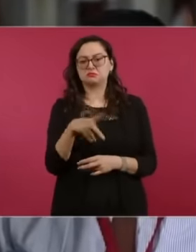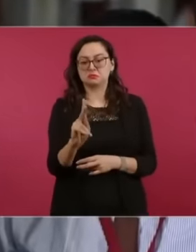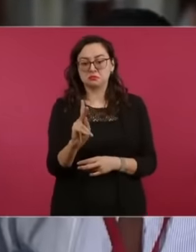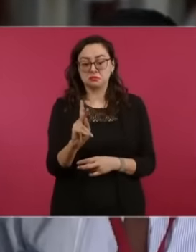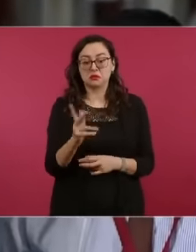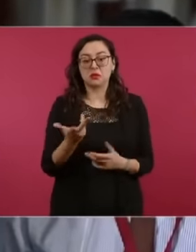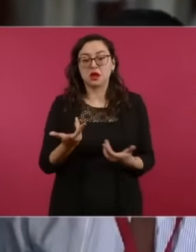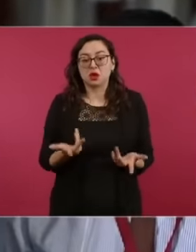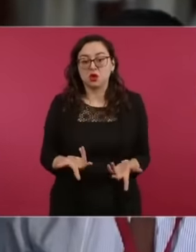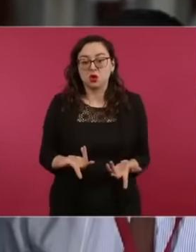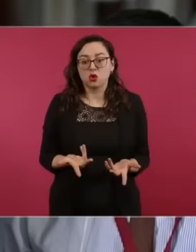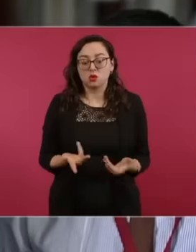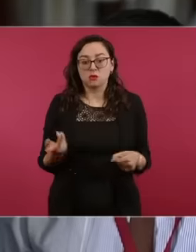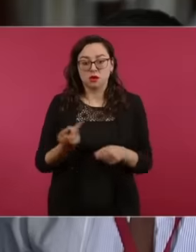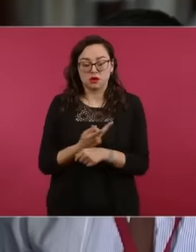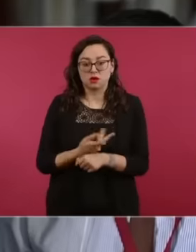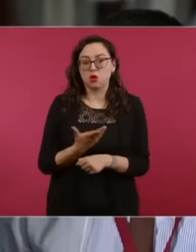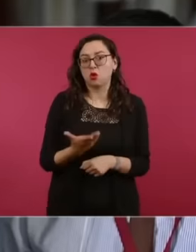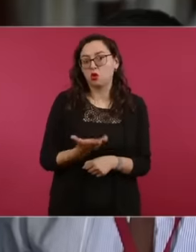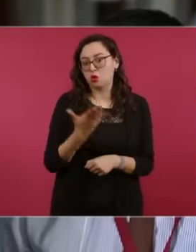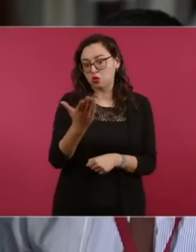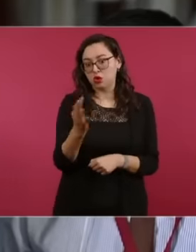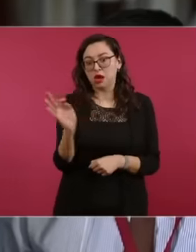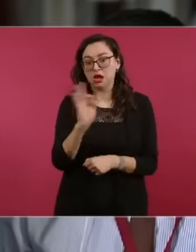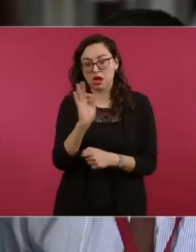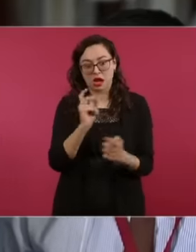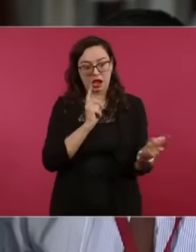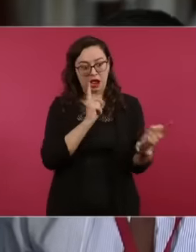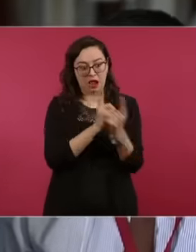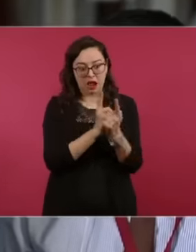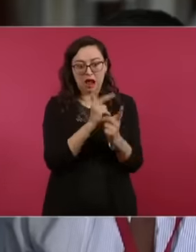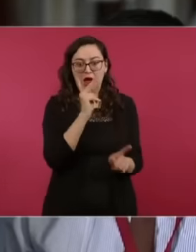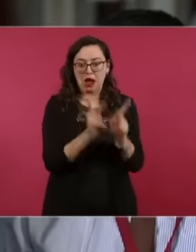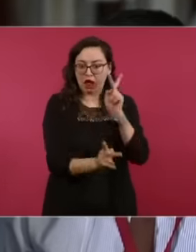seen the video, he'll try to meet with Ricardo Salinas. for this issue so that finally,